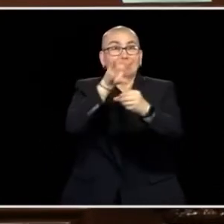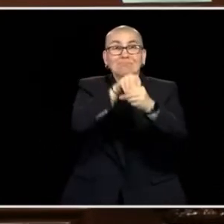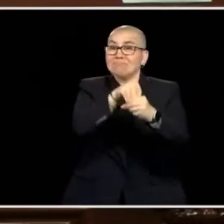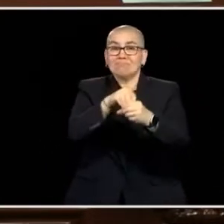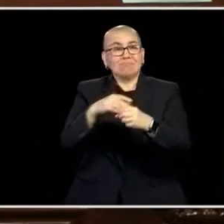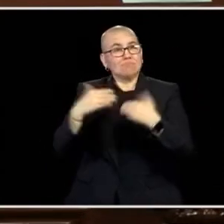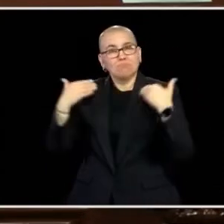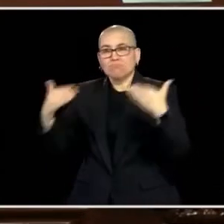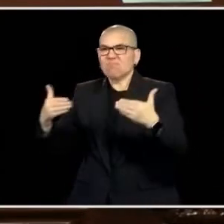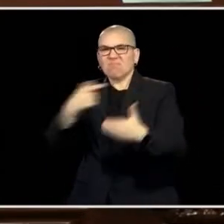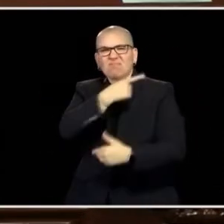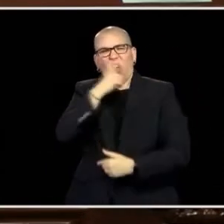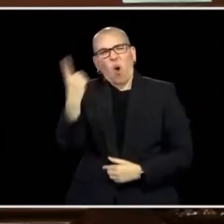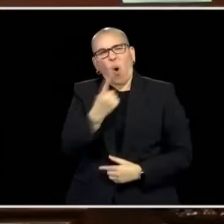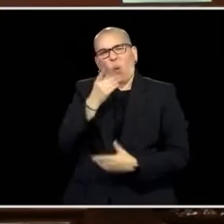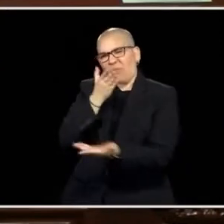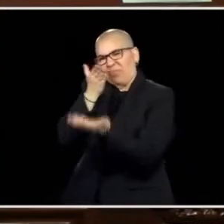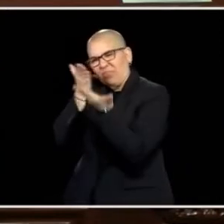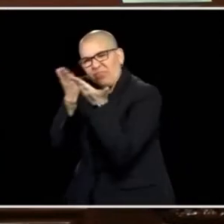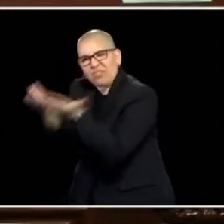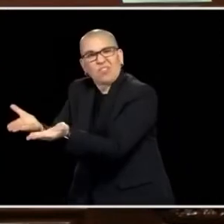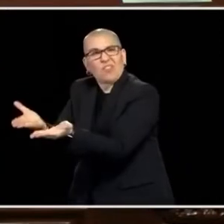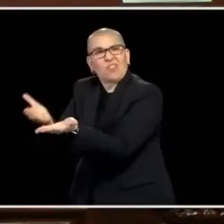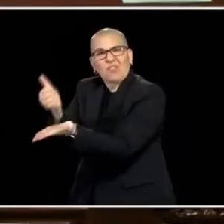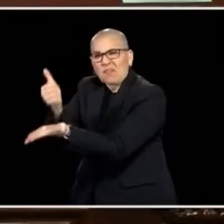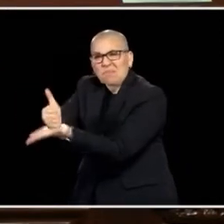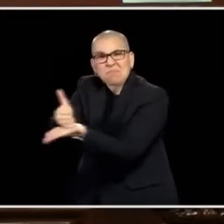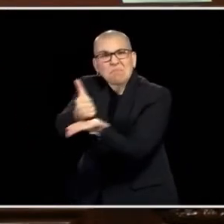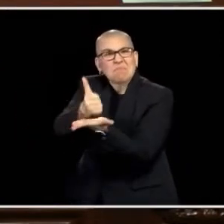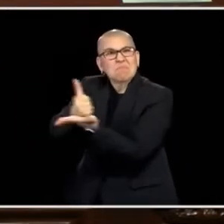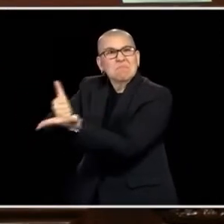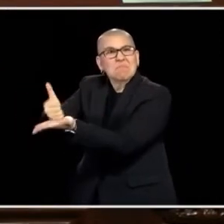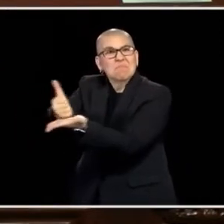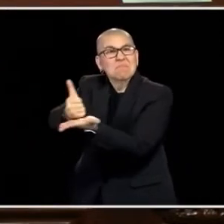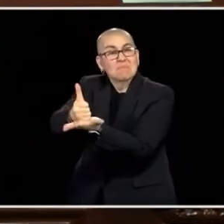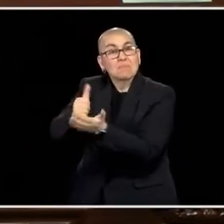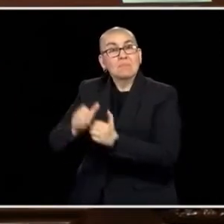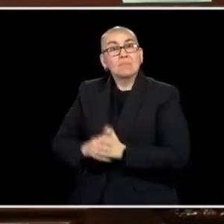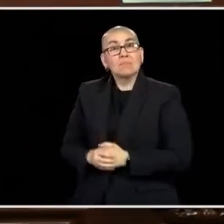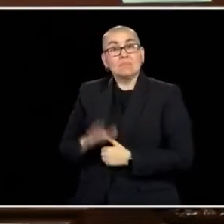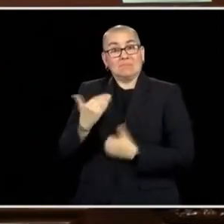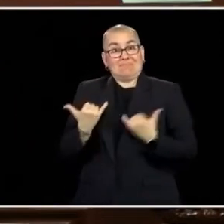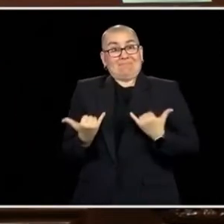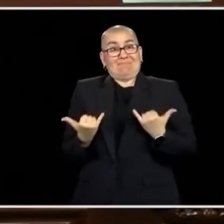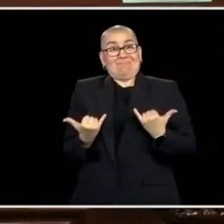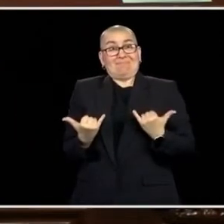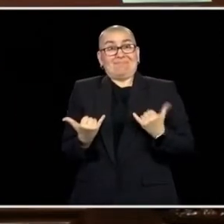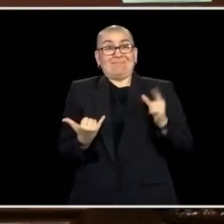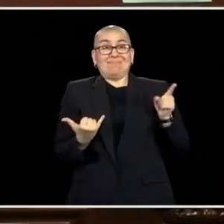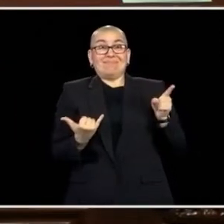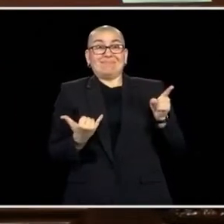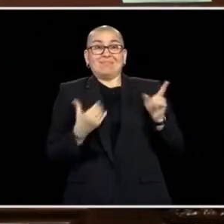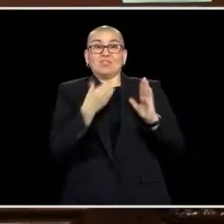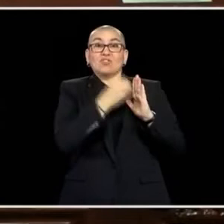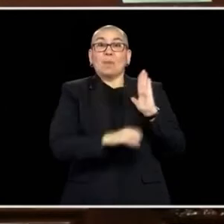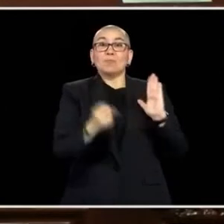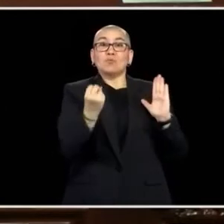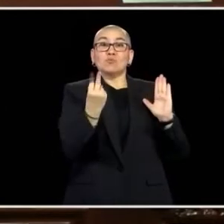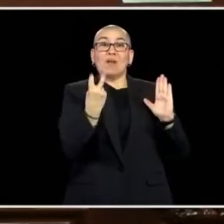WAY TO HELP MINNESOTANS IN THEIR TIME OF NEED. JUST STOWED, UNDER CHAPTER 12 AUTHORITY, I'VE AUTHORED 100